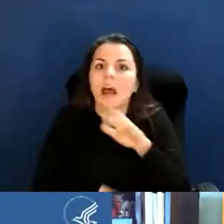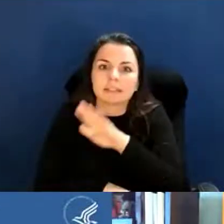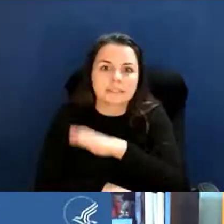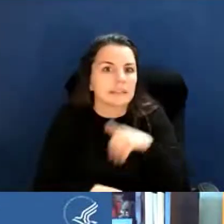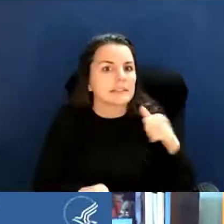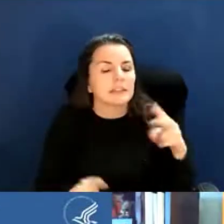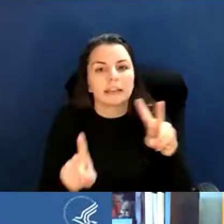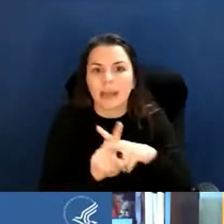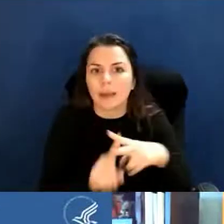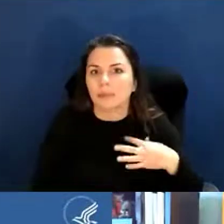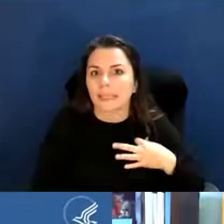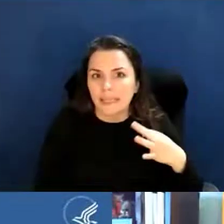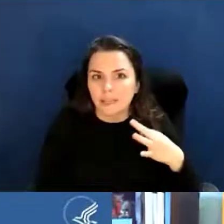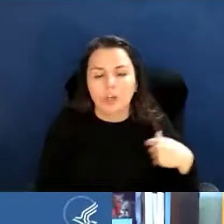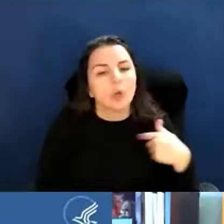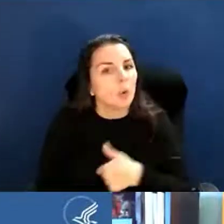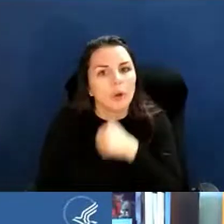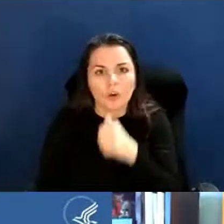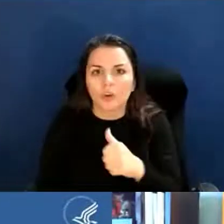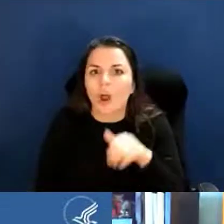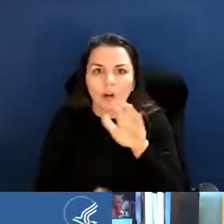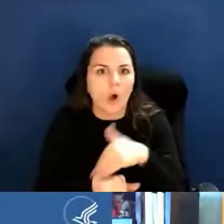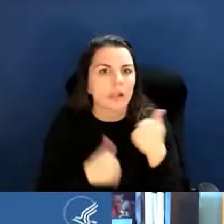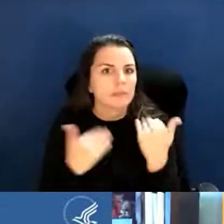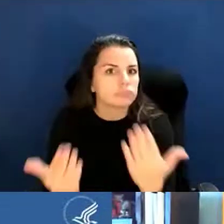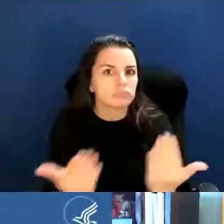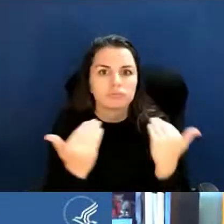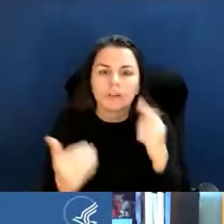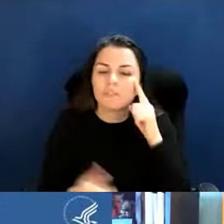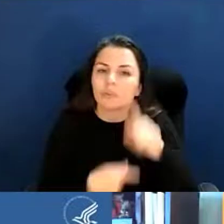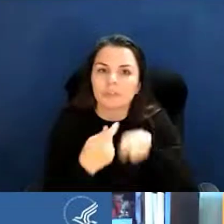NIH isn't soliciting it I a particular area of science.